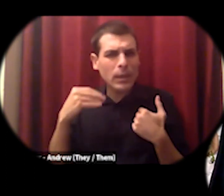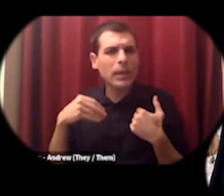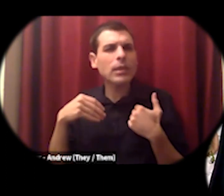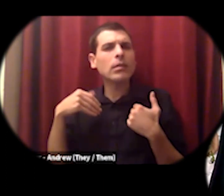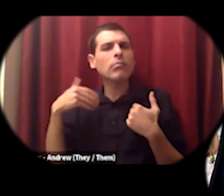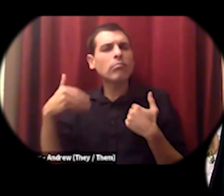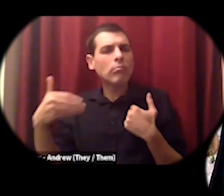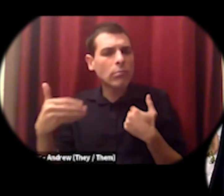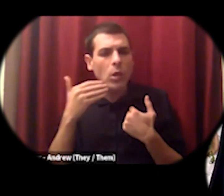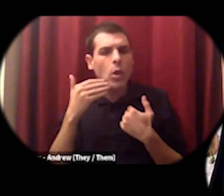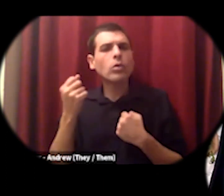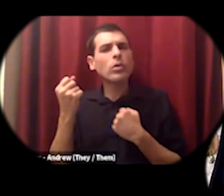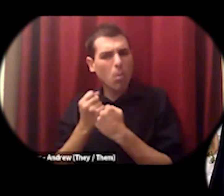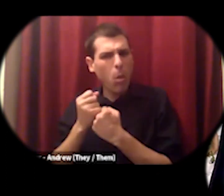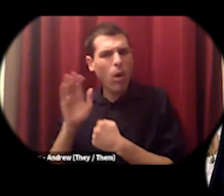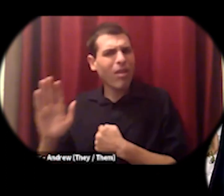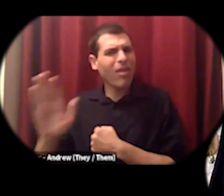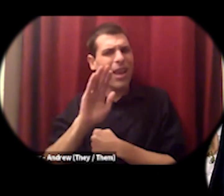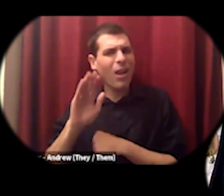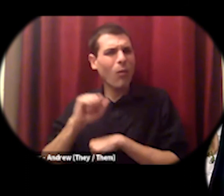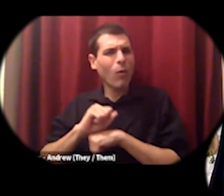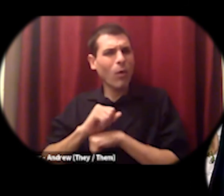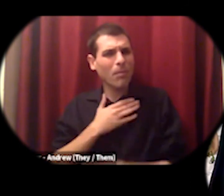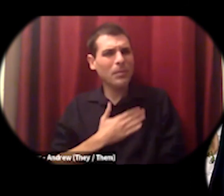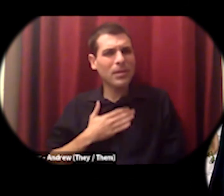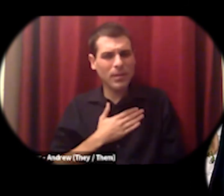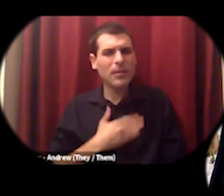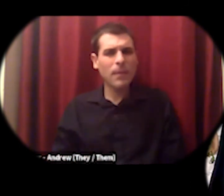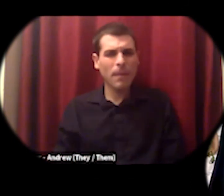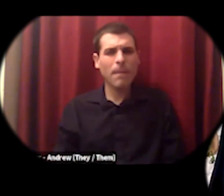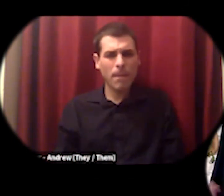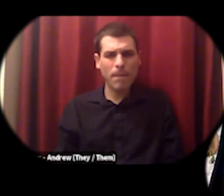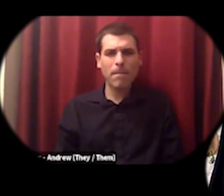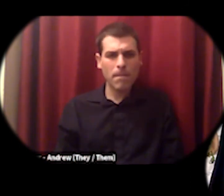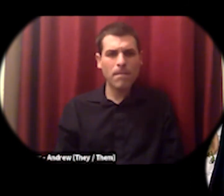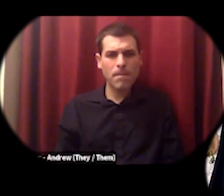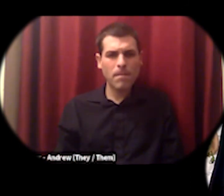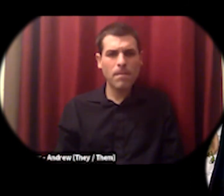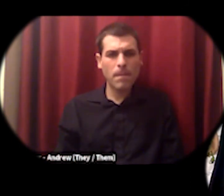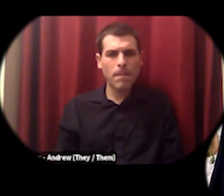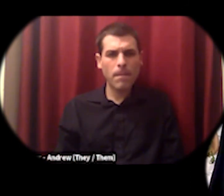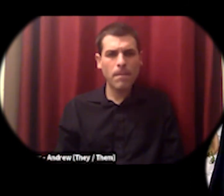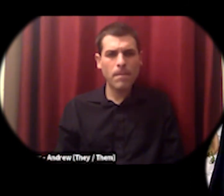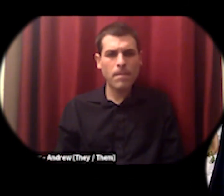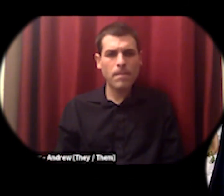support their efforts and then based on the successes of folks who have been doing this we can